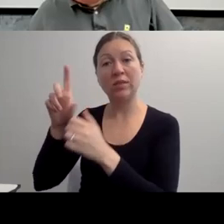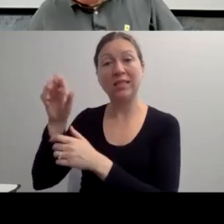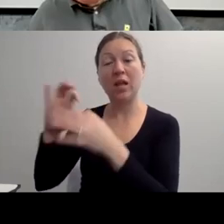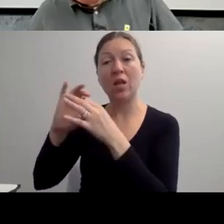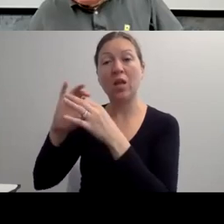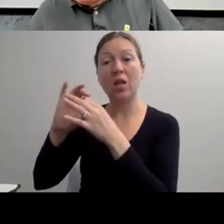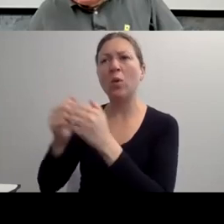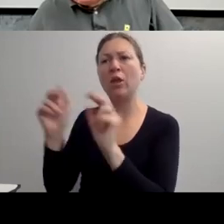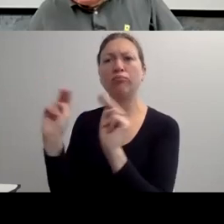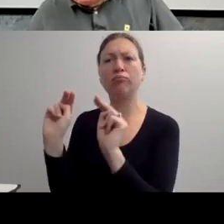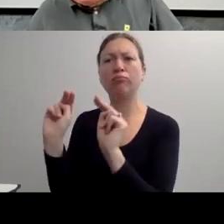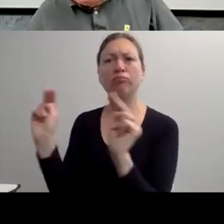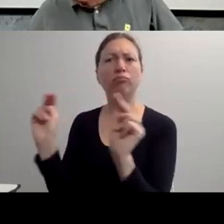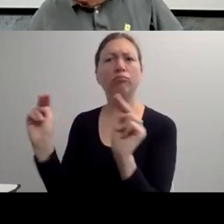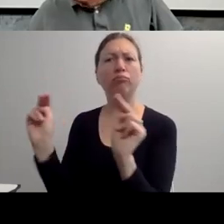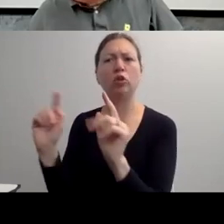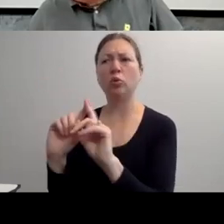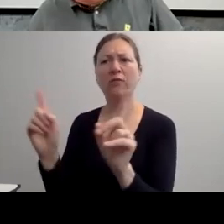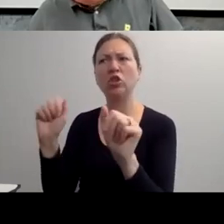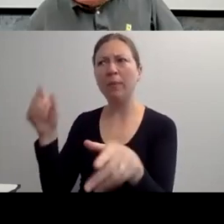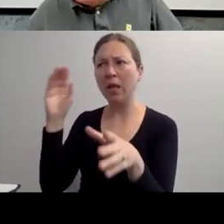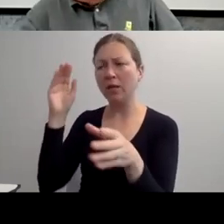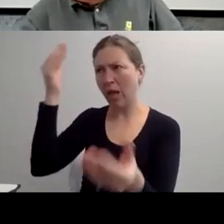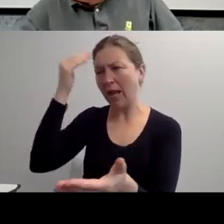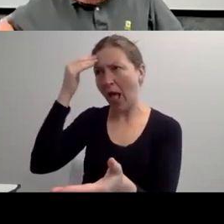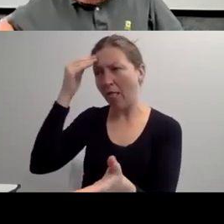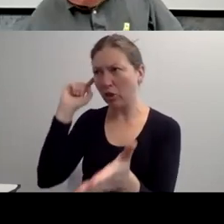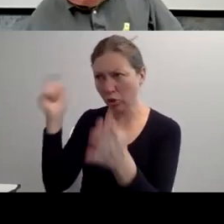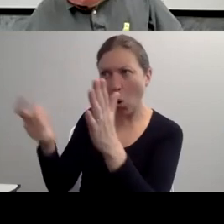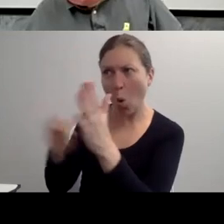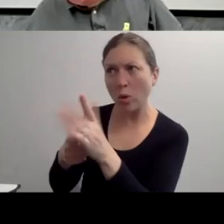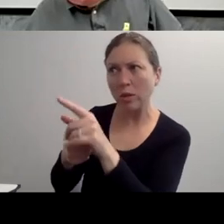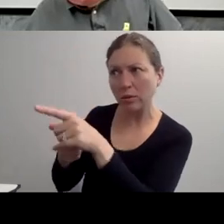AS LONG AS I GET SOMEBODY TO DO SOMETHING THAT I CAN'T, WHICH IS GET UP OUT OF BED AND